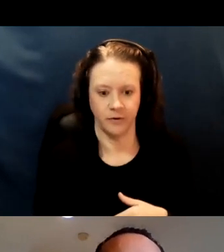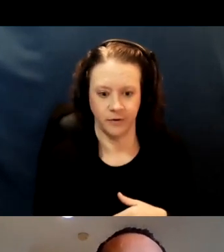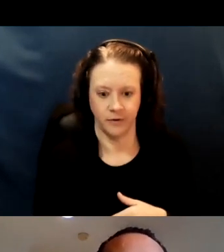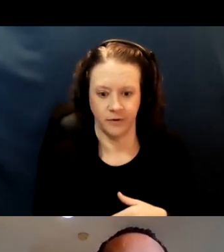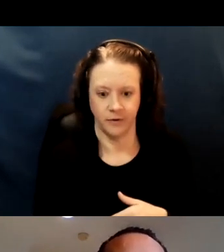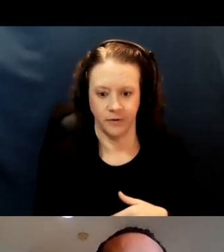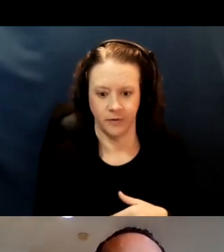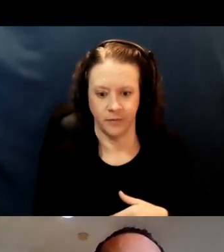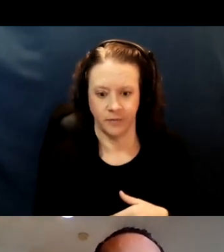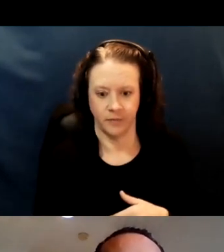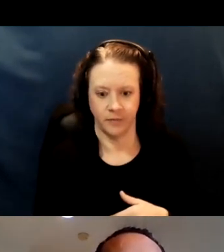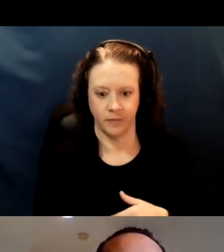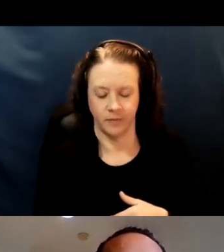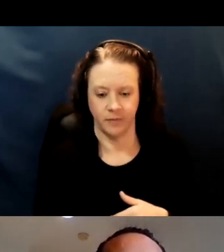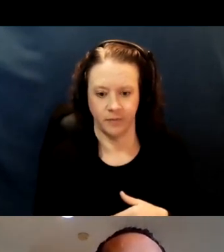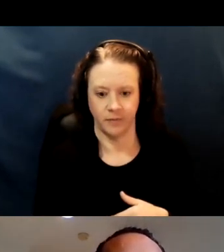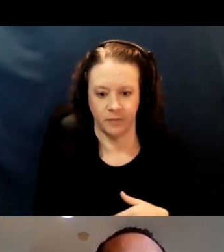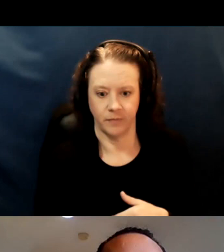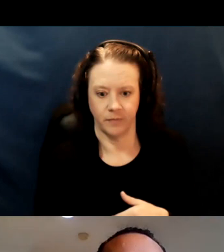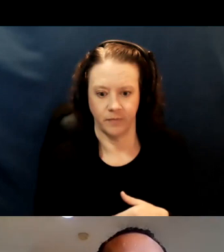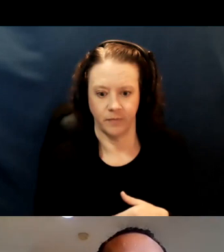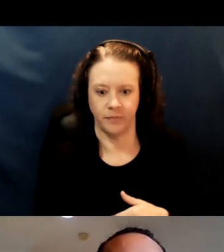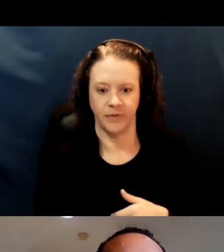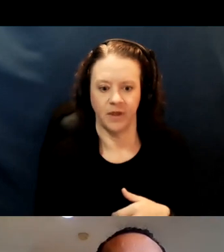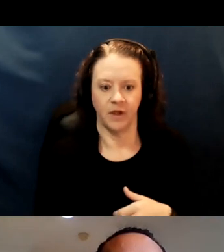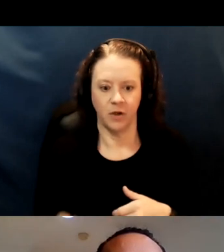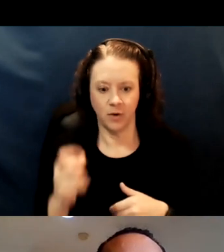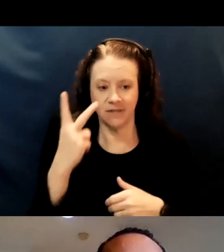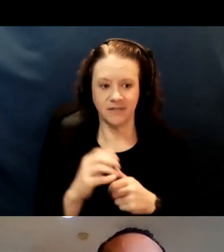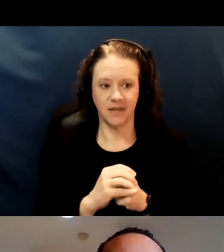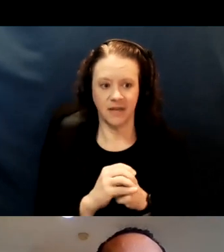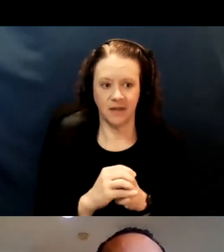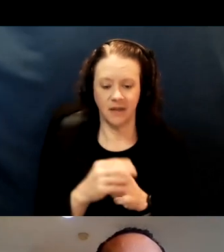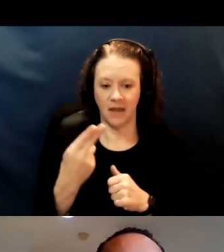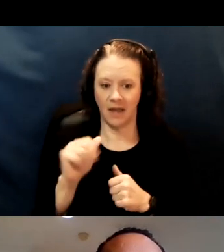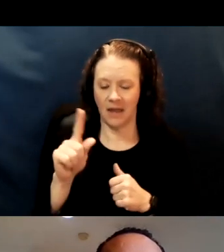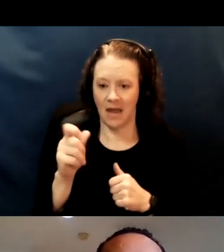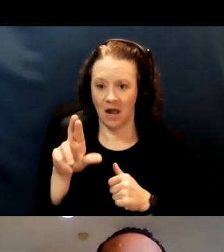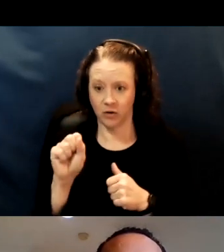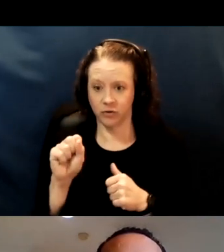including Haller's, Clayworth, Wellspring, and Skilled Nursing Pharmacy,